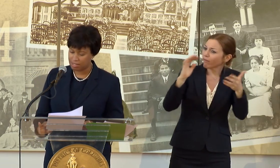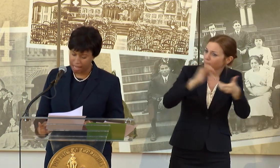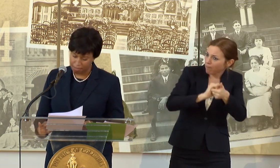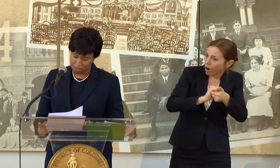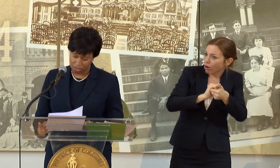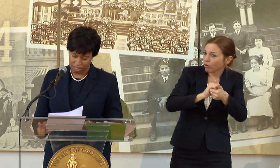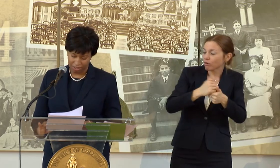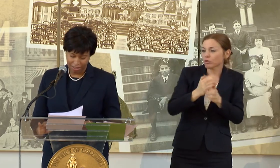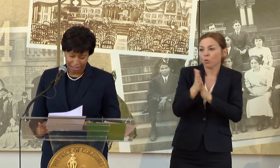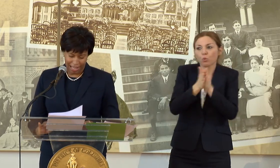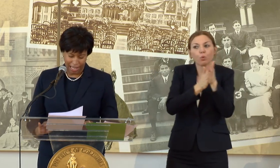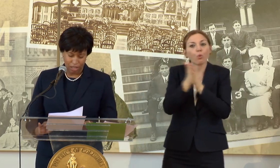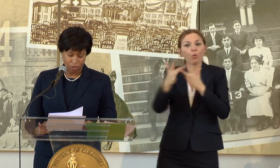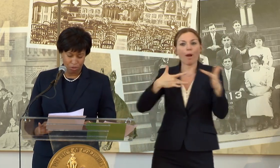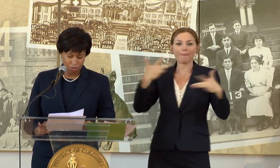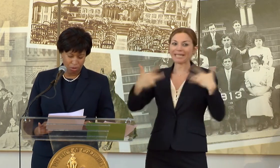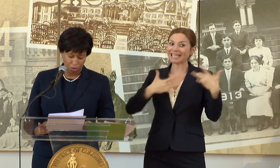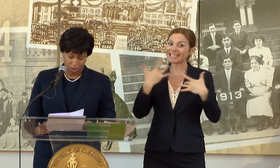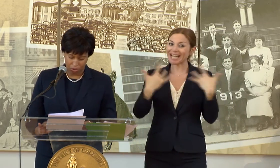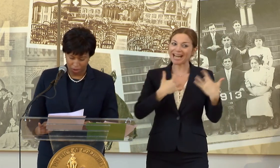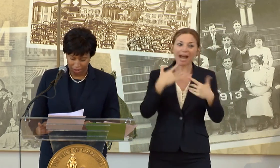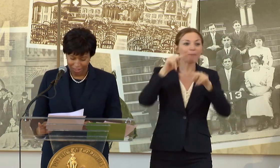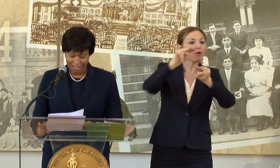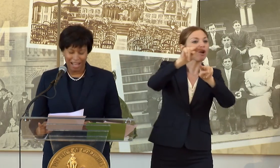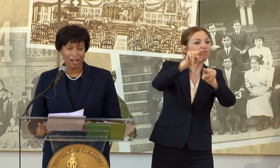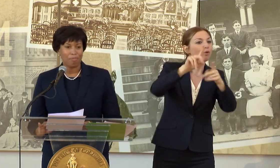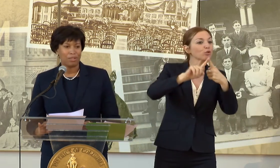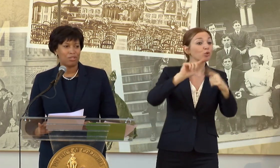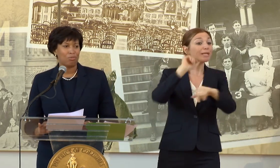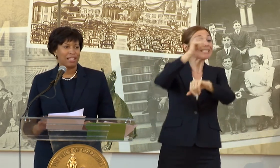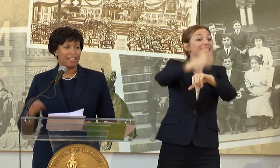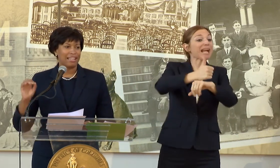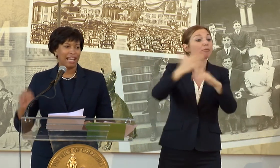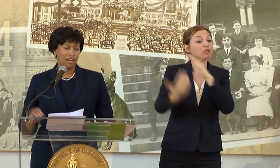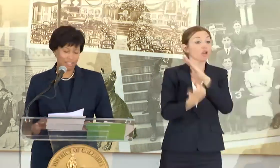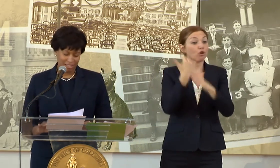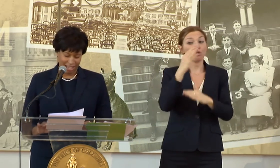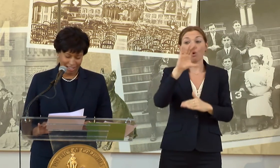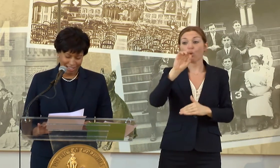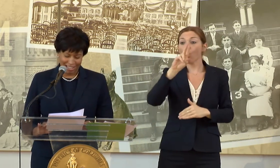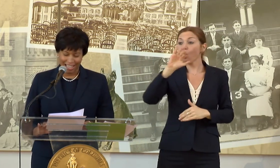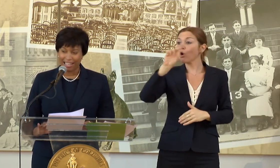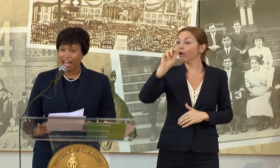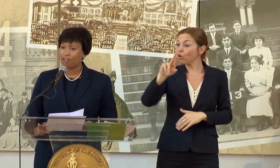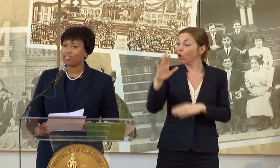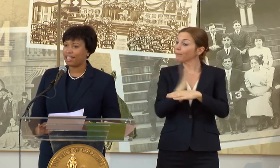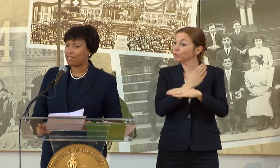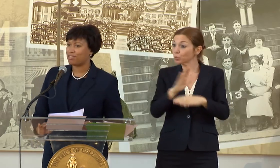ESTABLISHING A NEW CORRIDOR BETWEEN GALLAUDET AND OUR SOUND